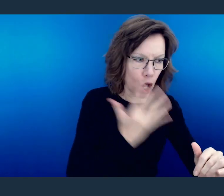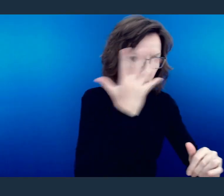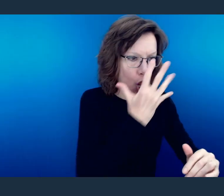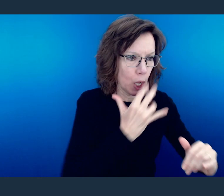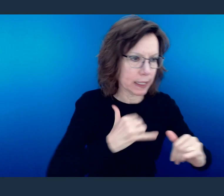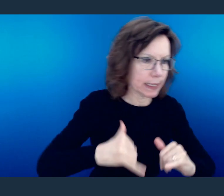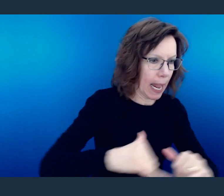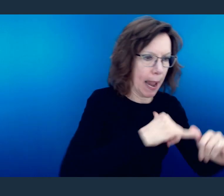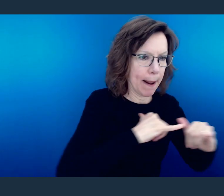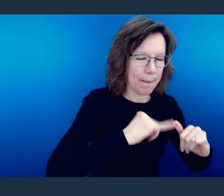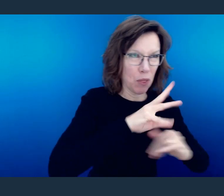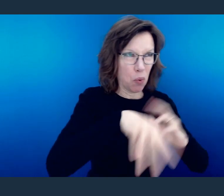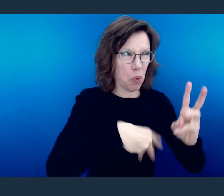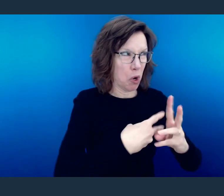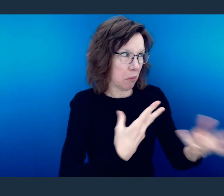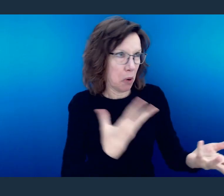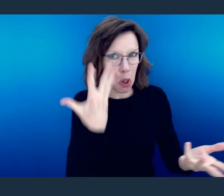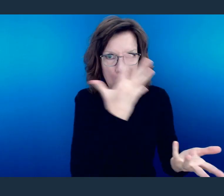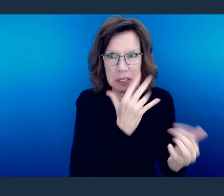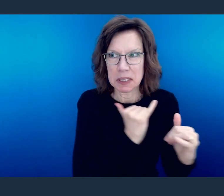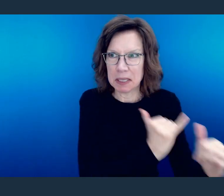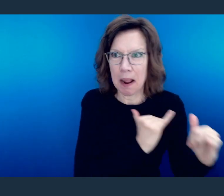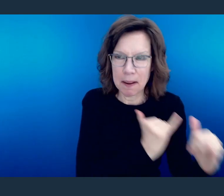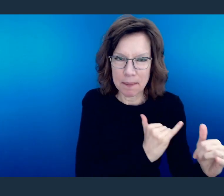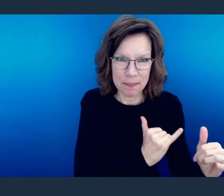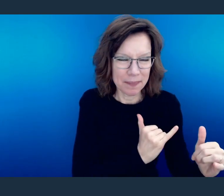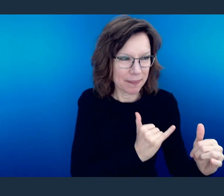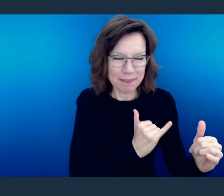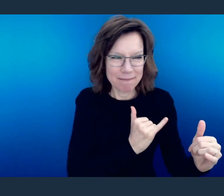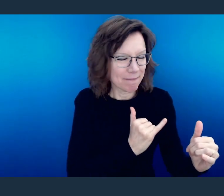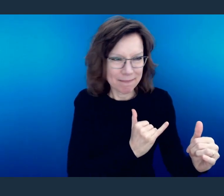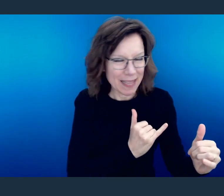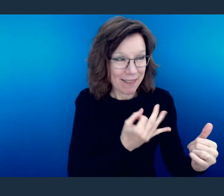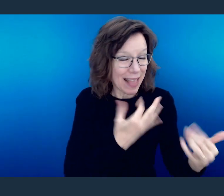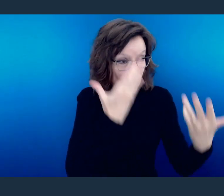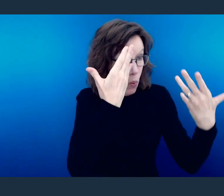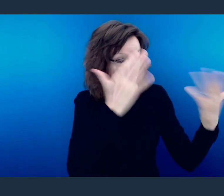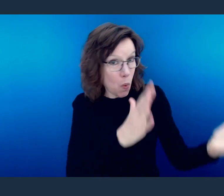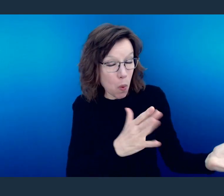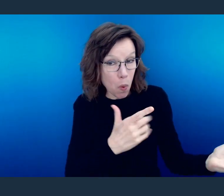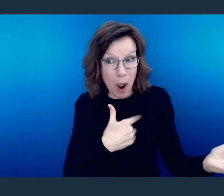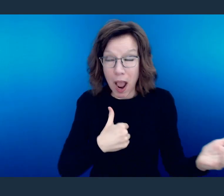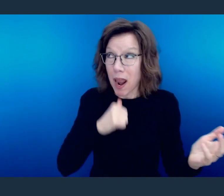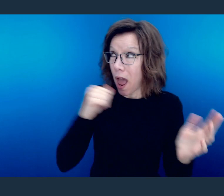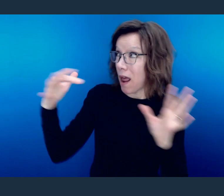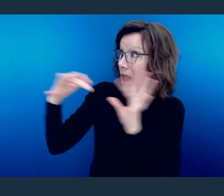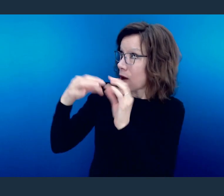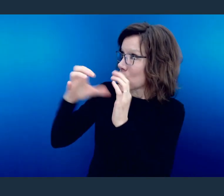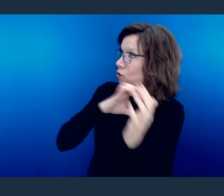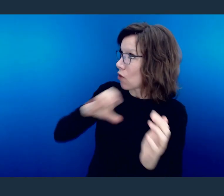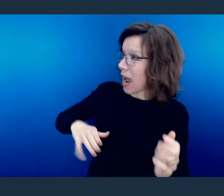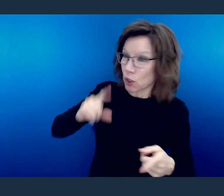so that the world can't see the distinction, because if they can't see the distinction, then how will they ever see Christ?